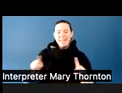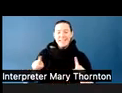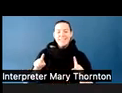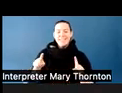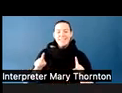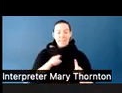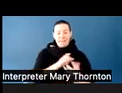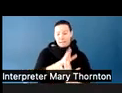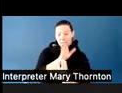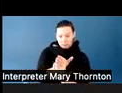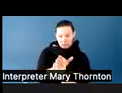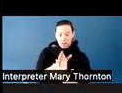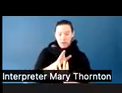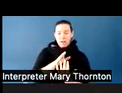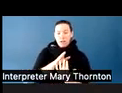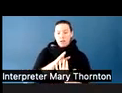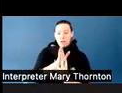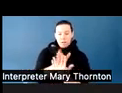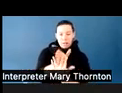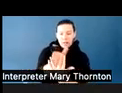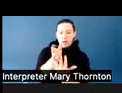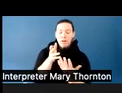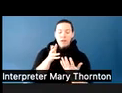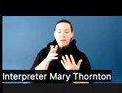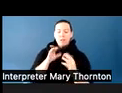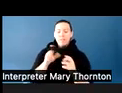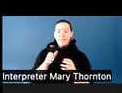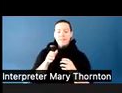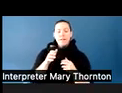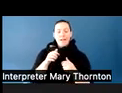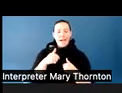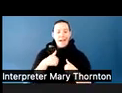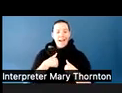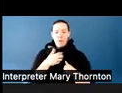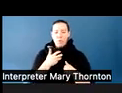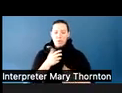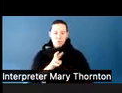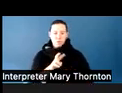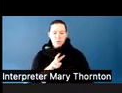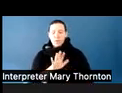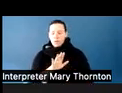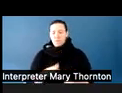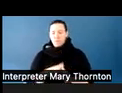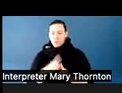desiring to disrupt the class, or to upset me personally, or to derail my lesson.